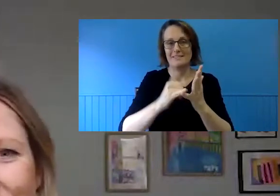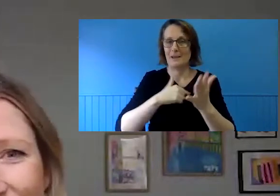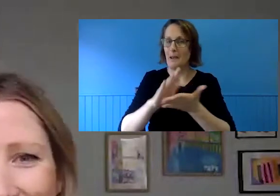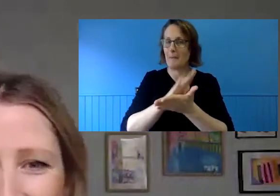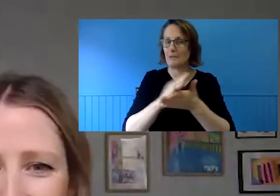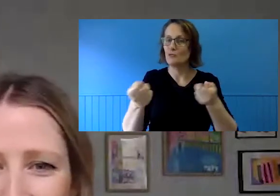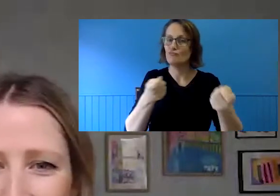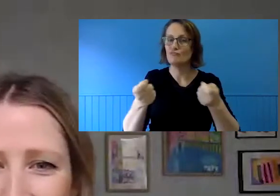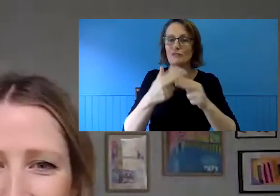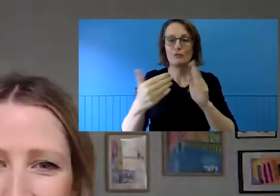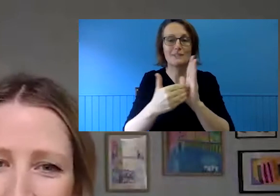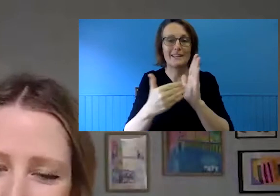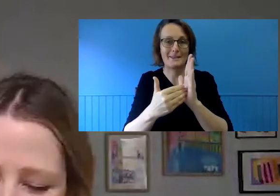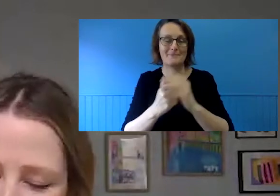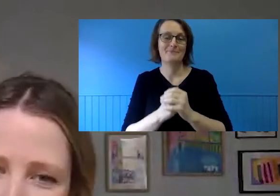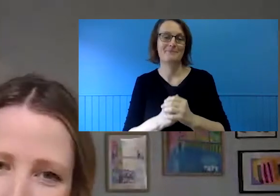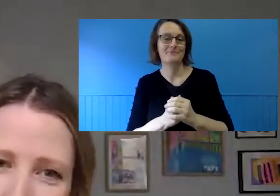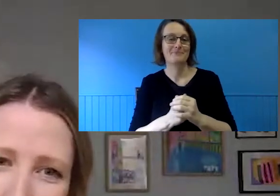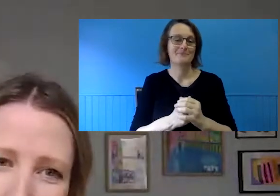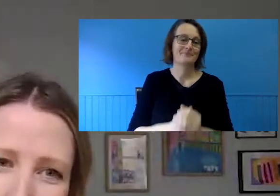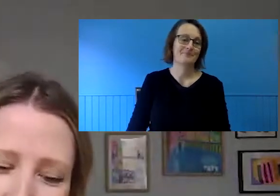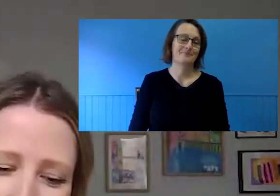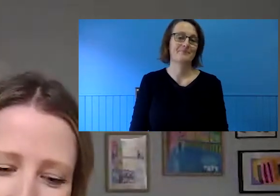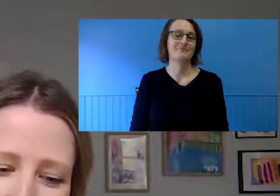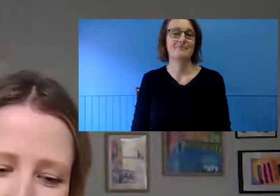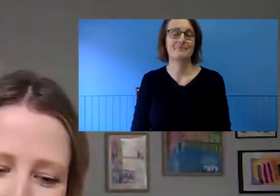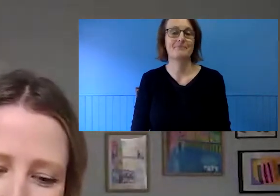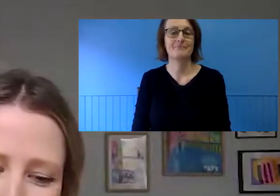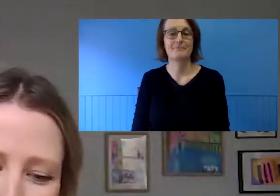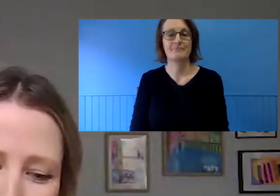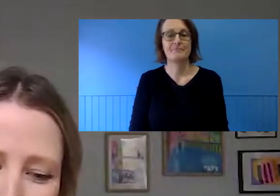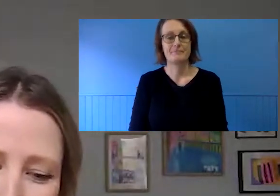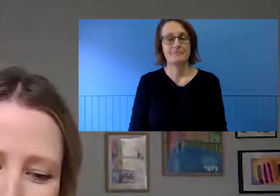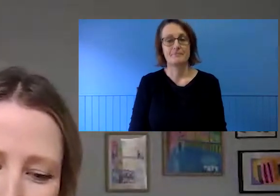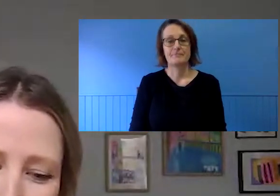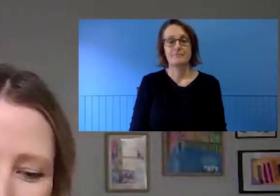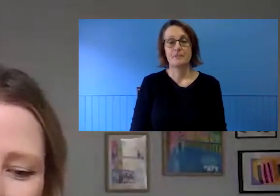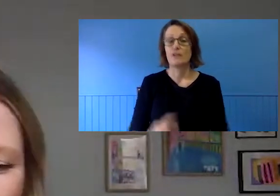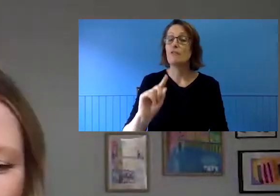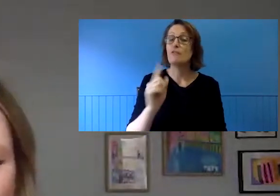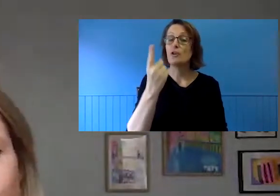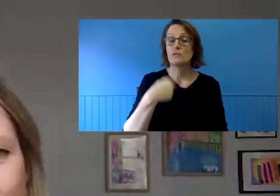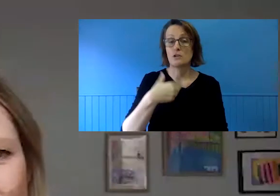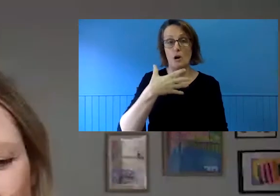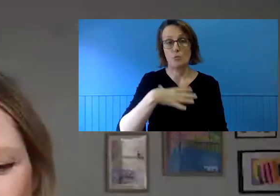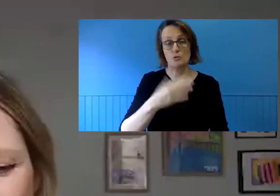we begin I would like to acknowledge the traditional owners of the many countries